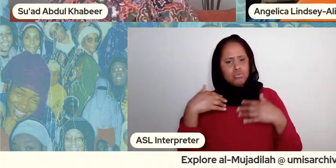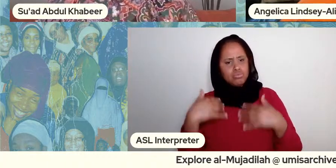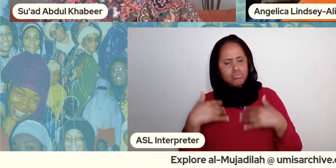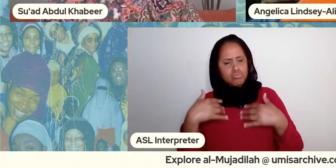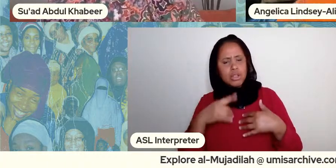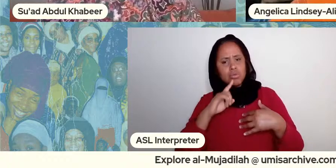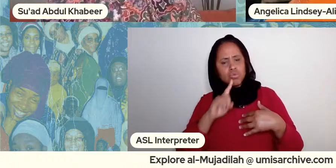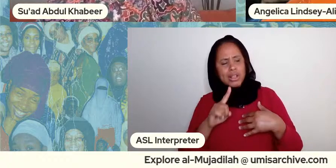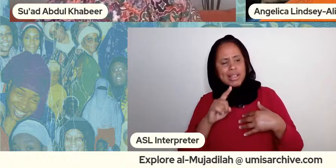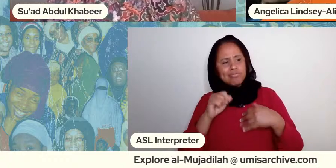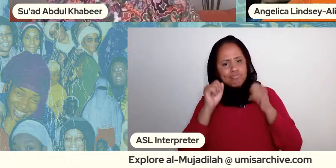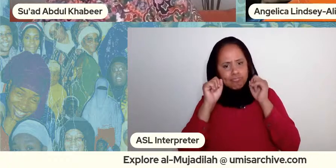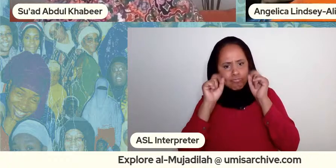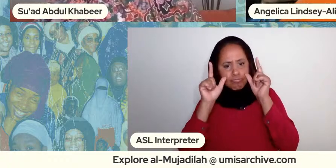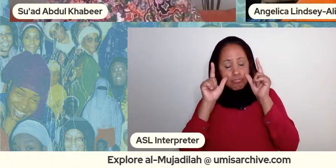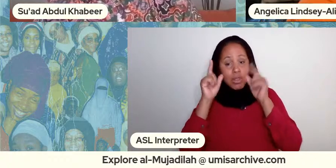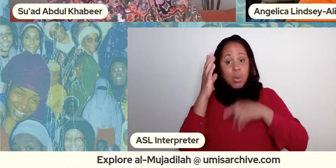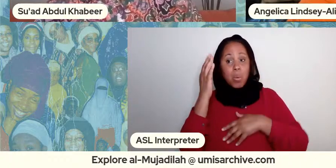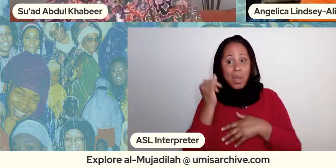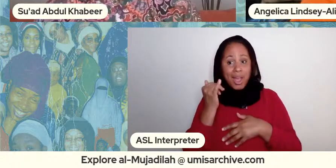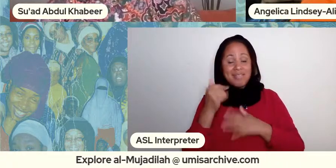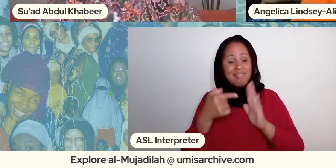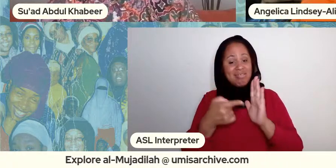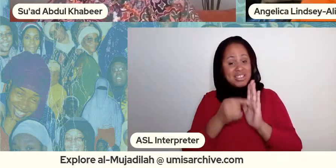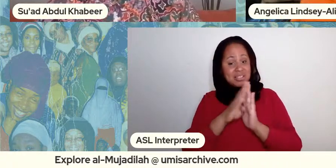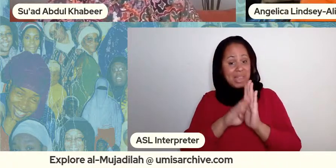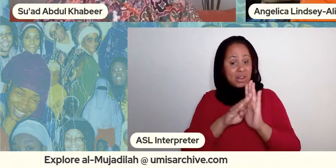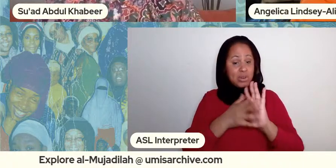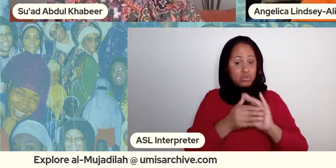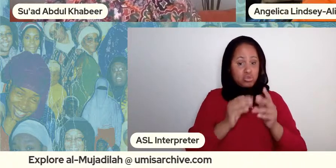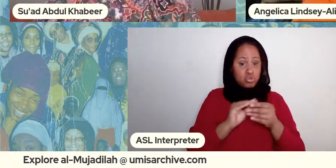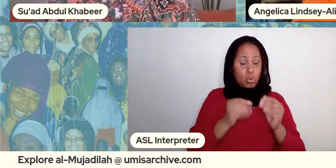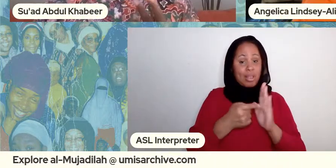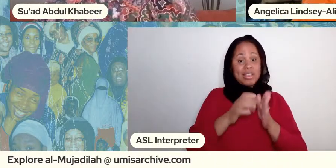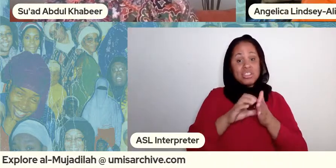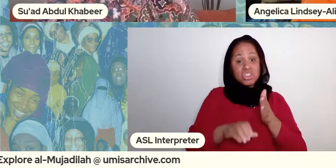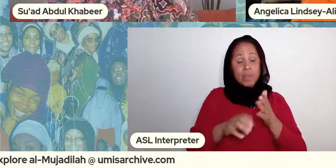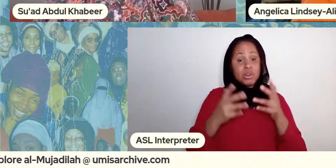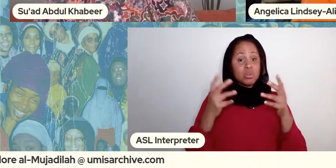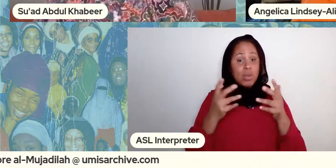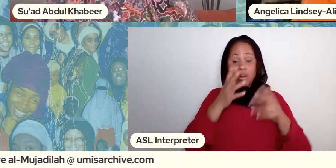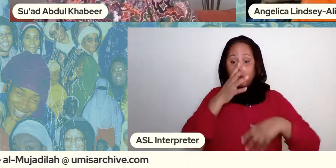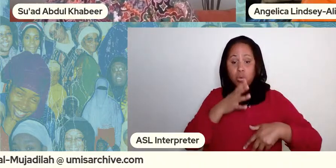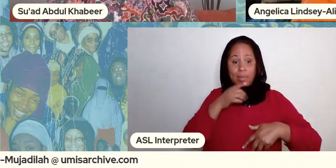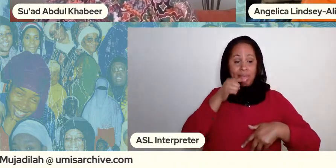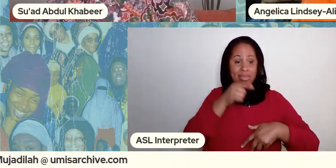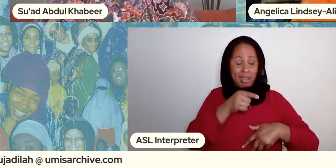a companion of the prophet muhammad her name was haola bit that she was married and her husband